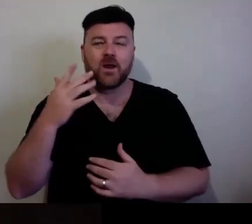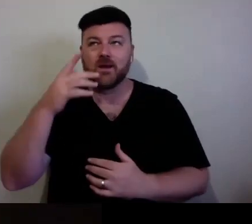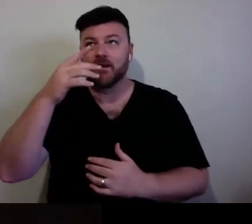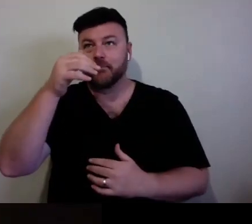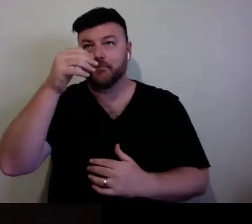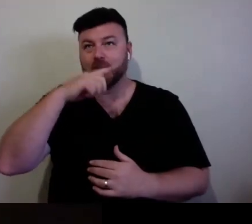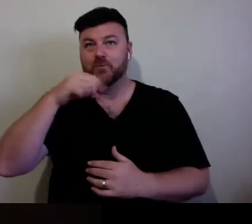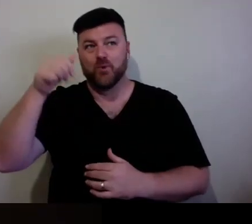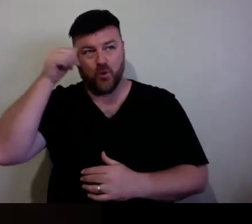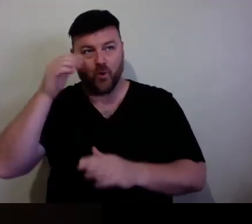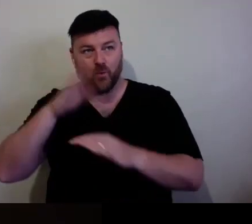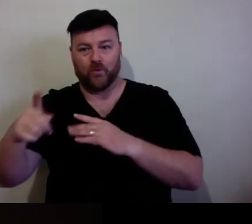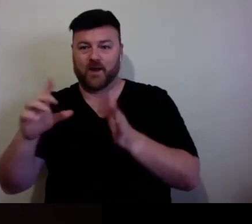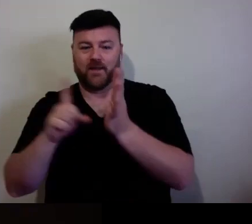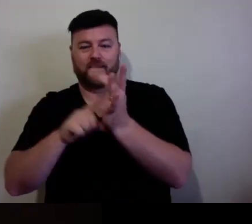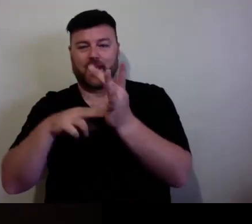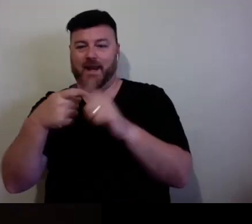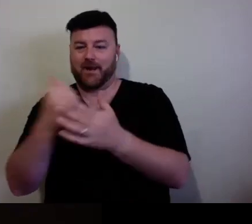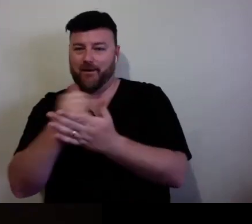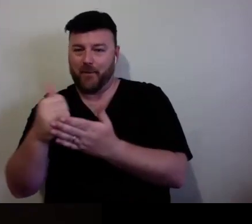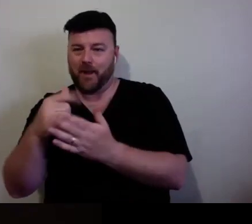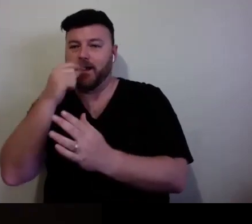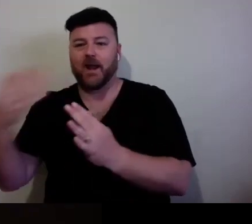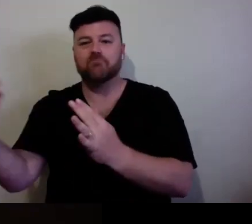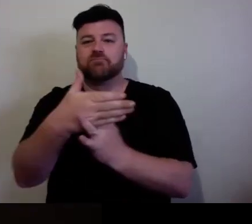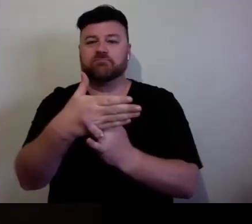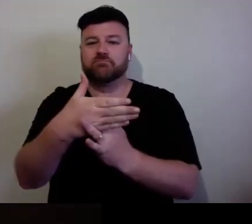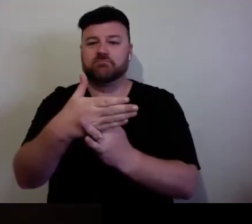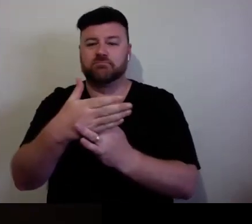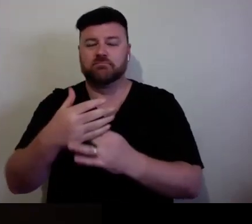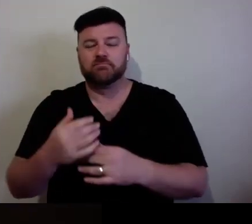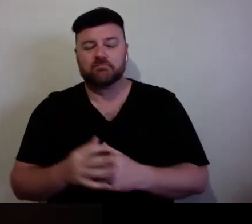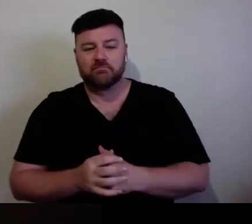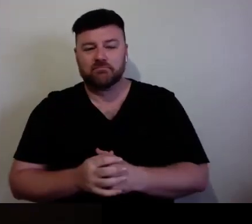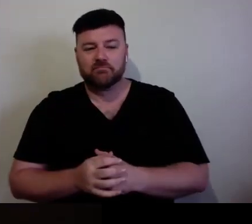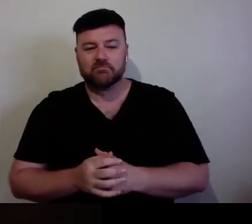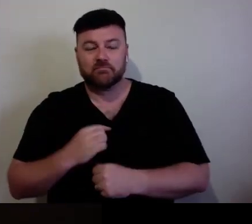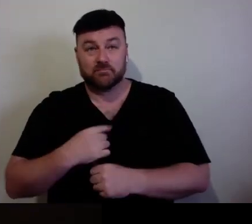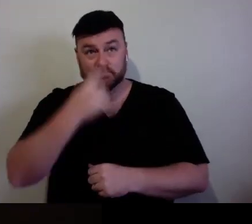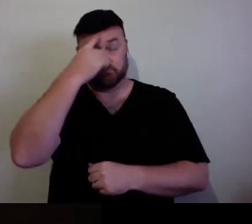the top of my head, I don't. But I recommend the - the online art and